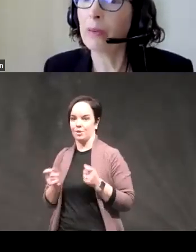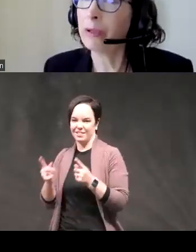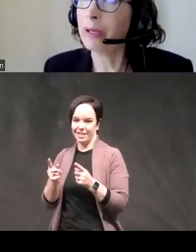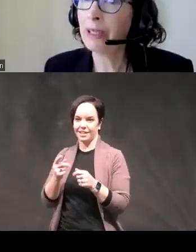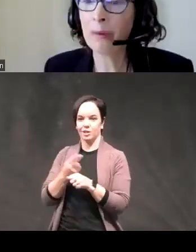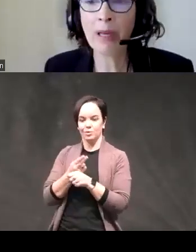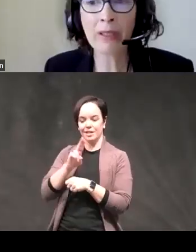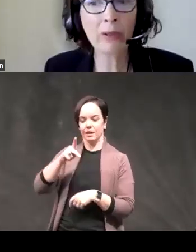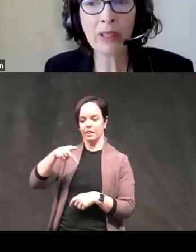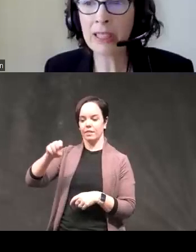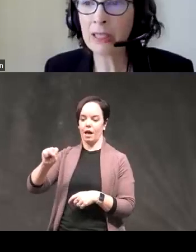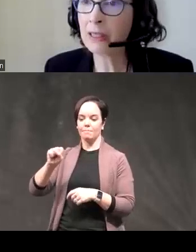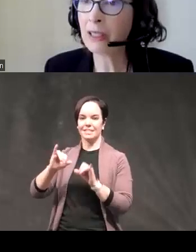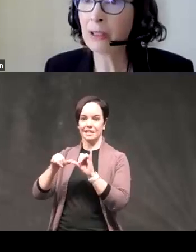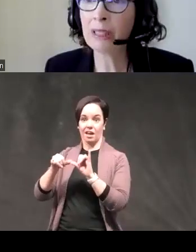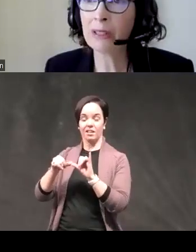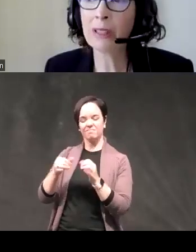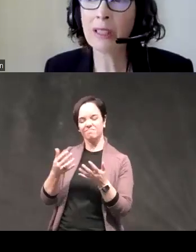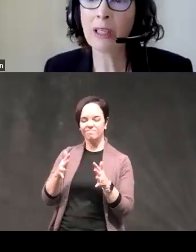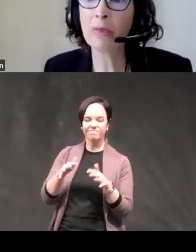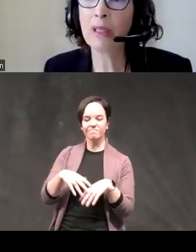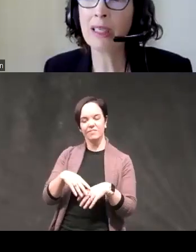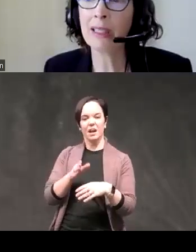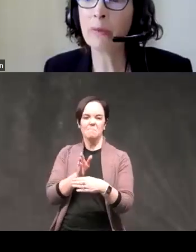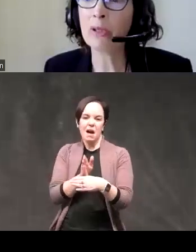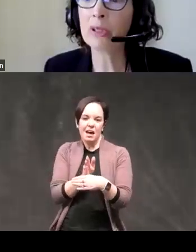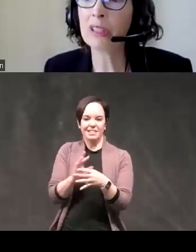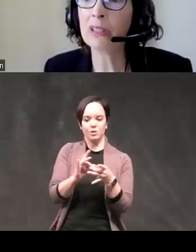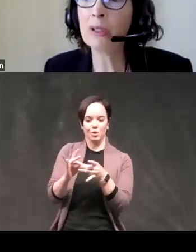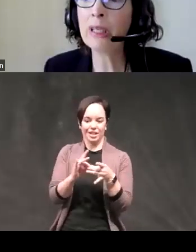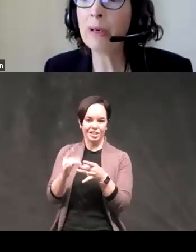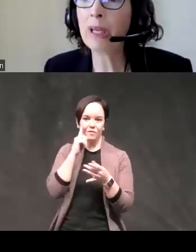pretty darn modest correlations though in student and Community samples it's only when